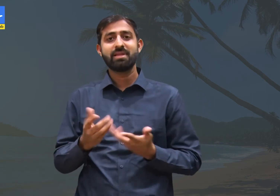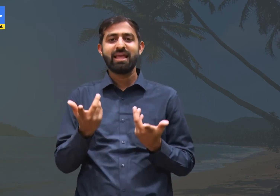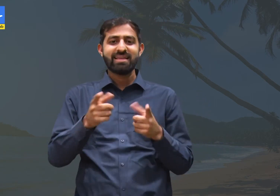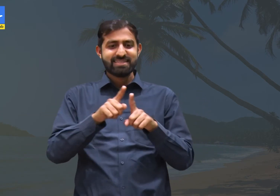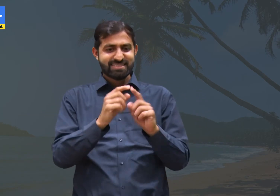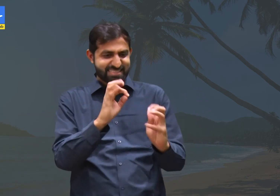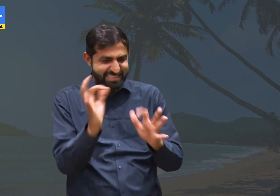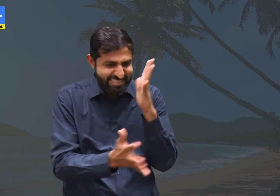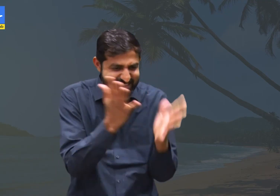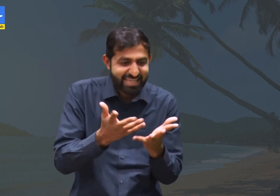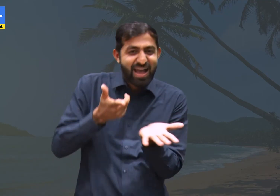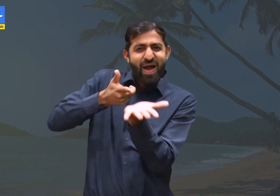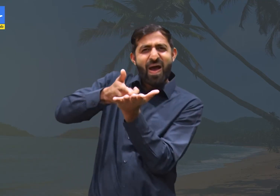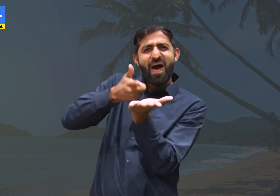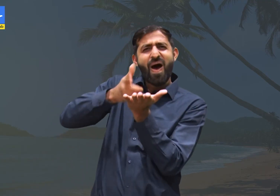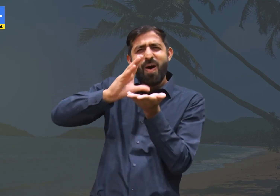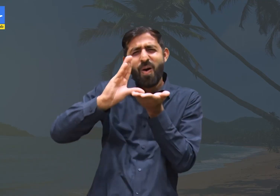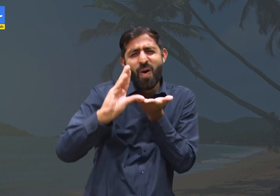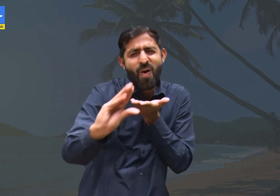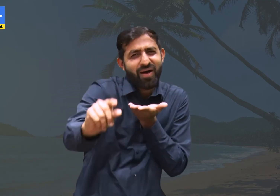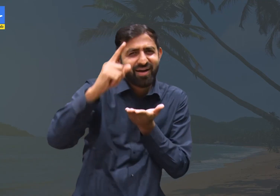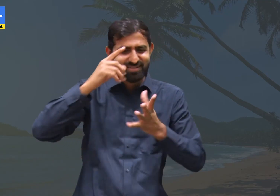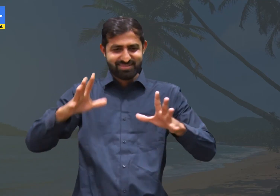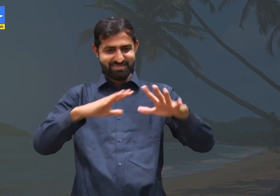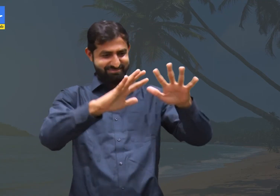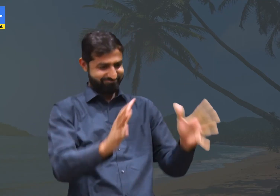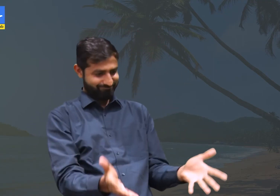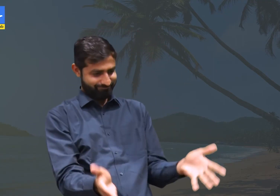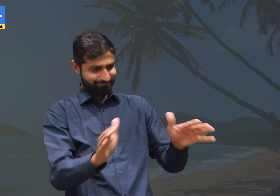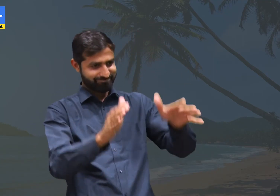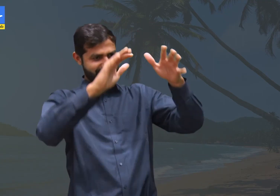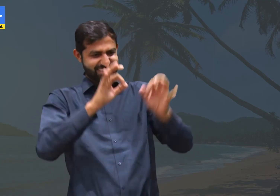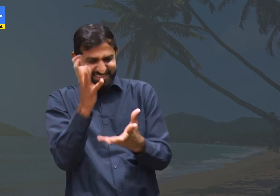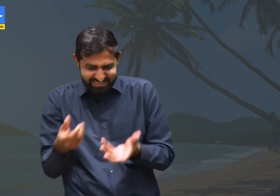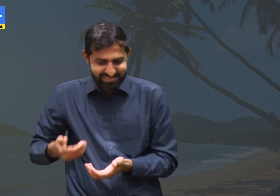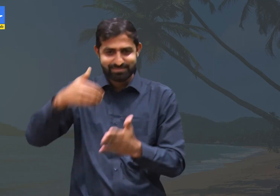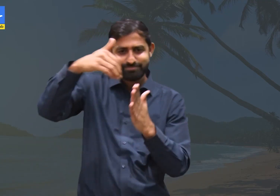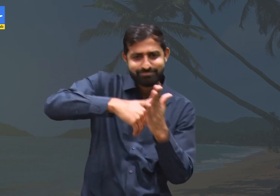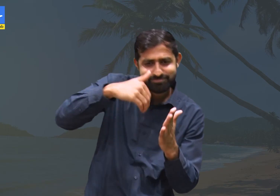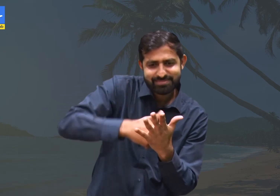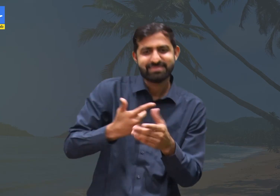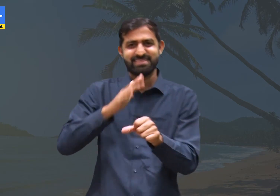The fire in the furnaces which still have been used